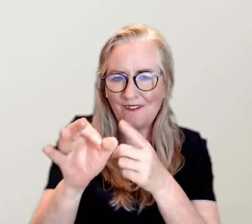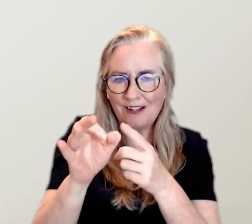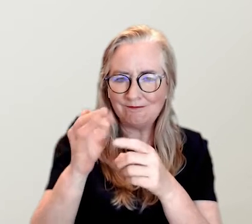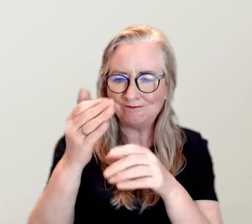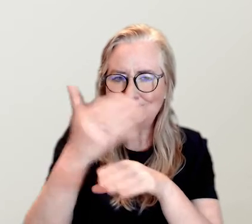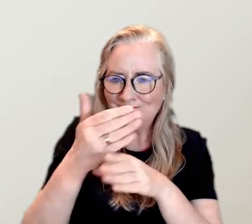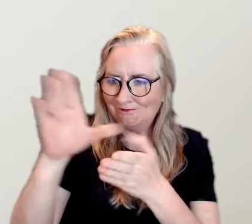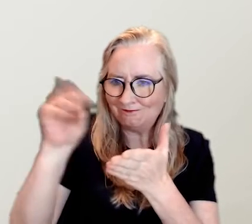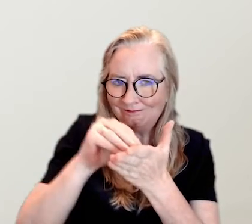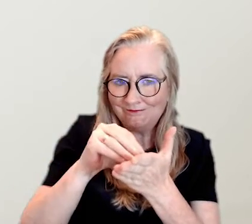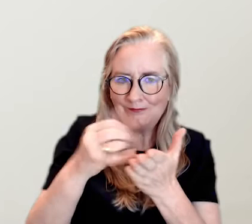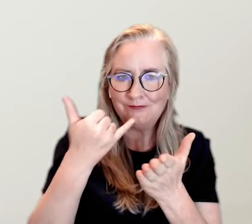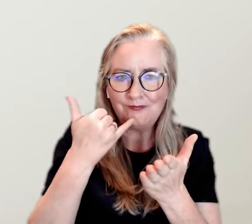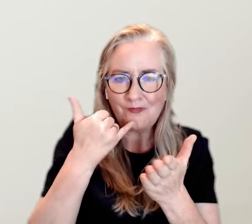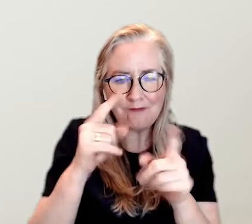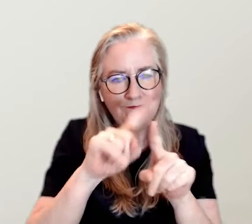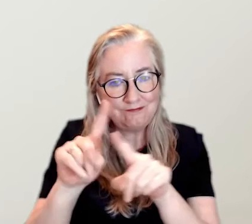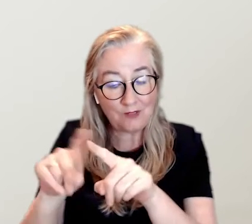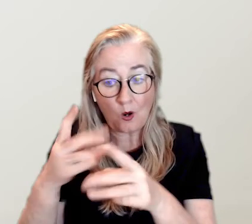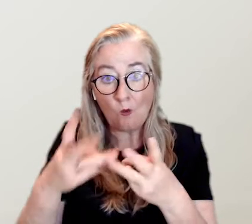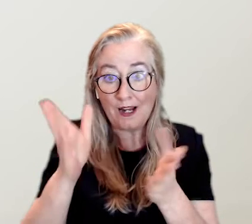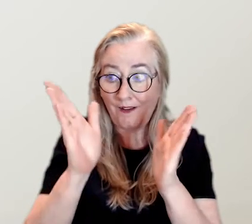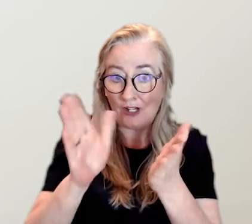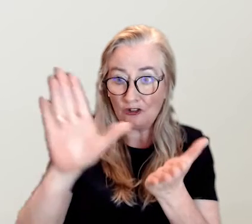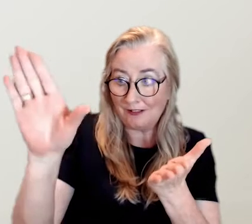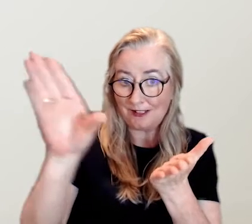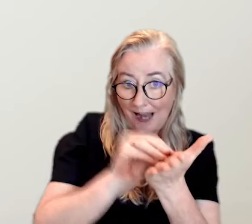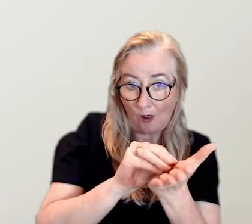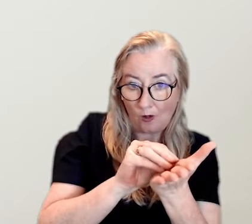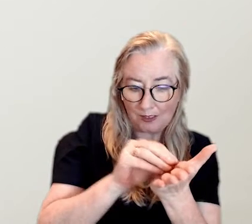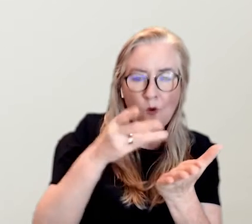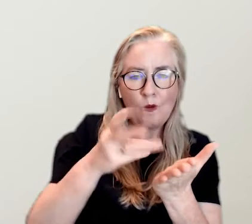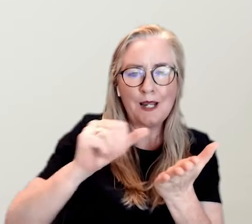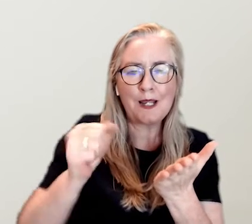to do specific tasks on your mobile device. Once you have downloaded our app,